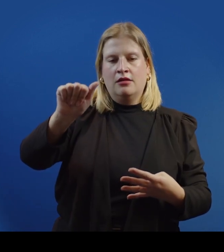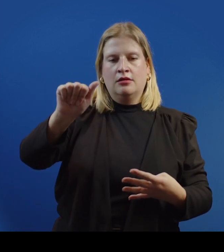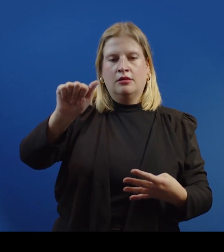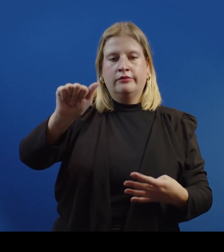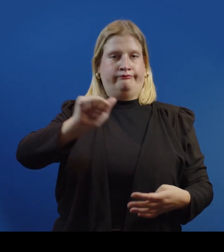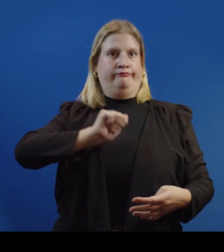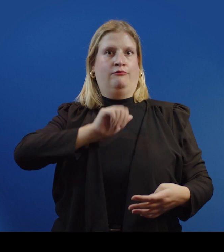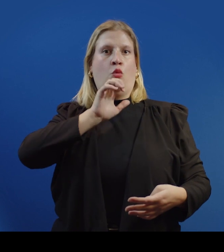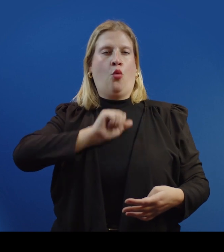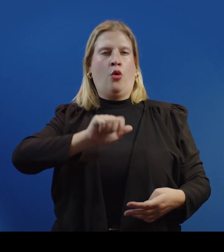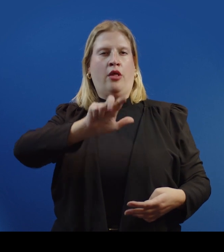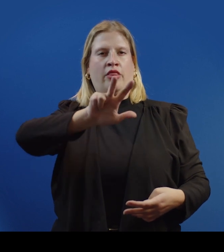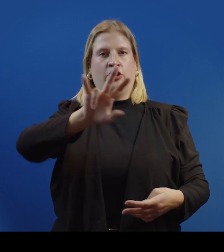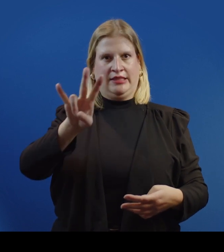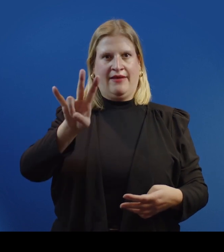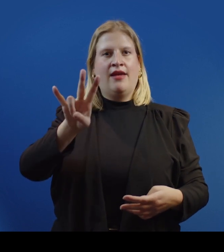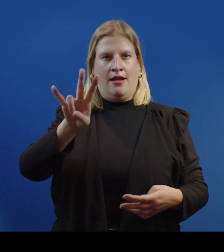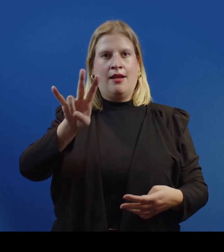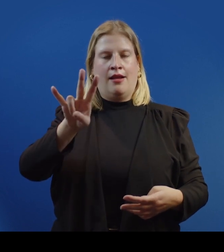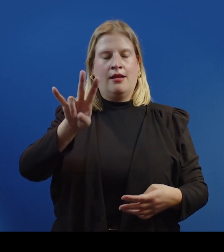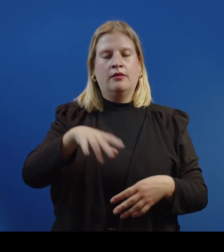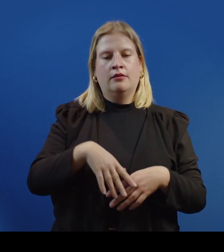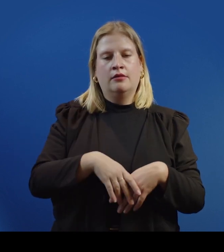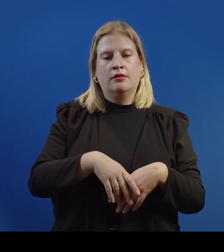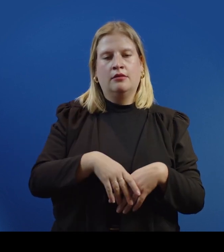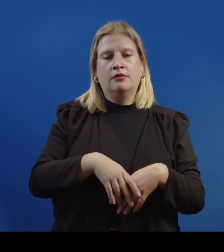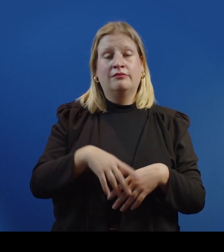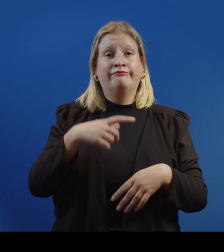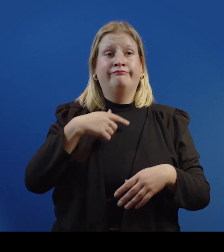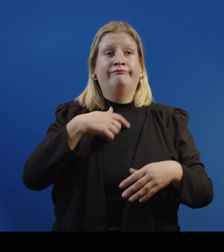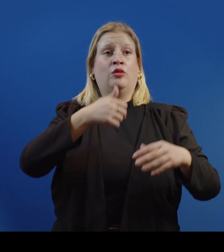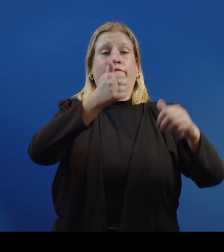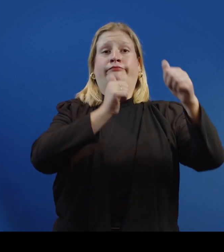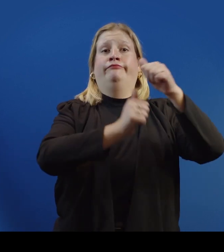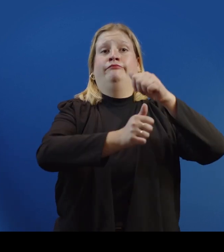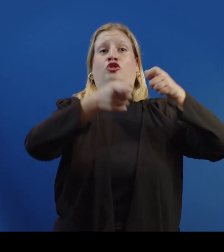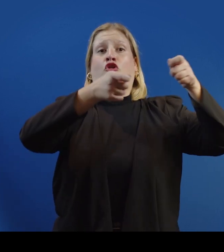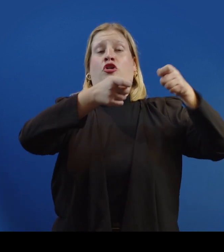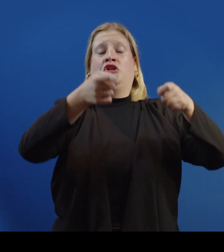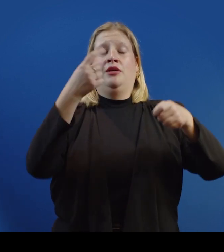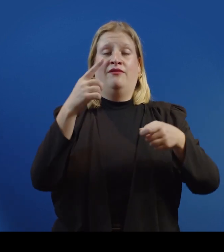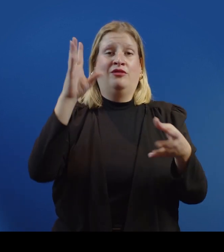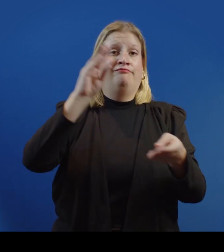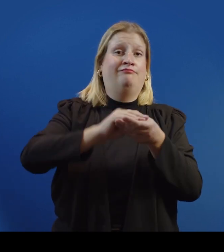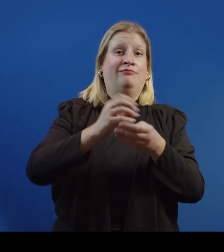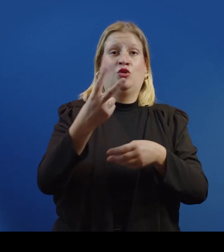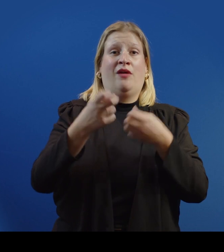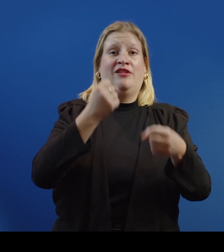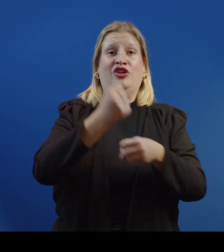I am 37 years old, and I was under guardianship for 12 years.